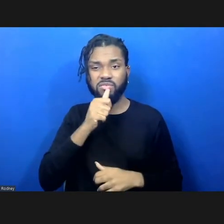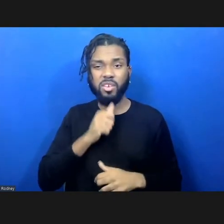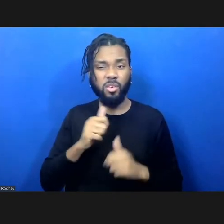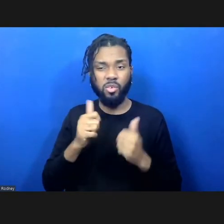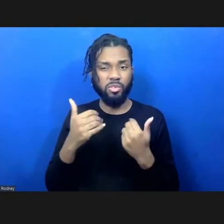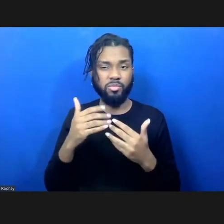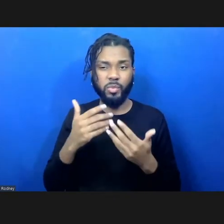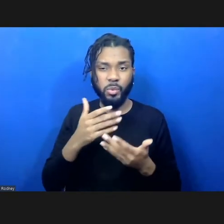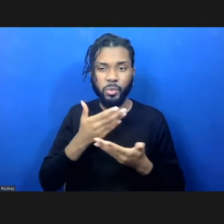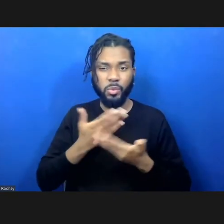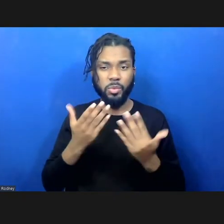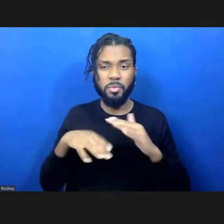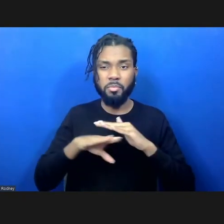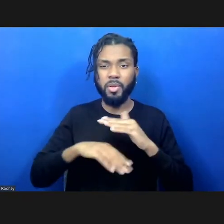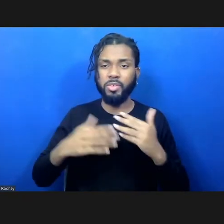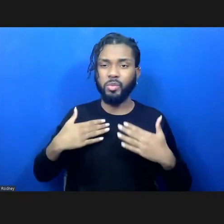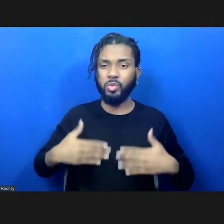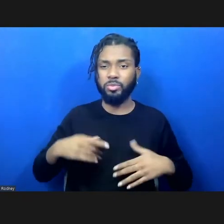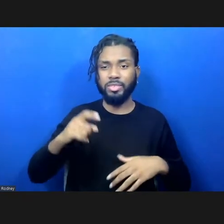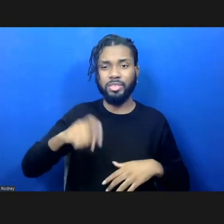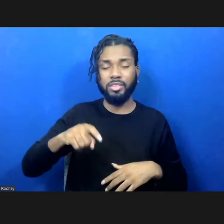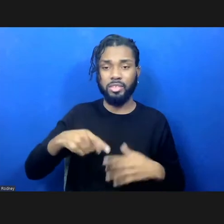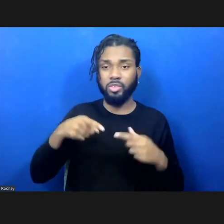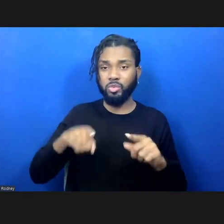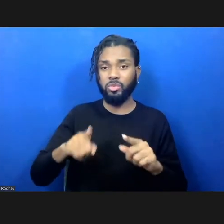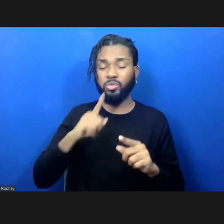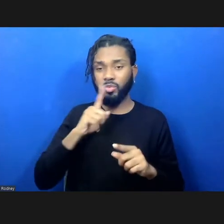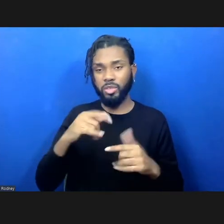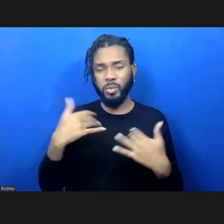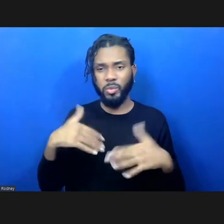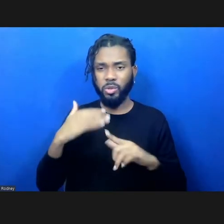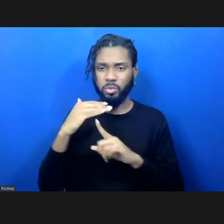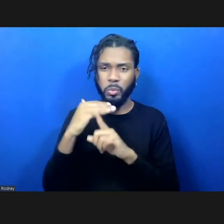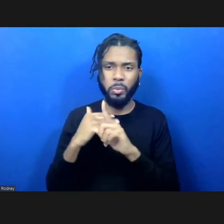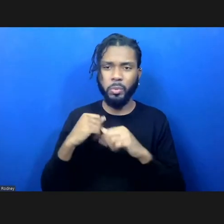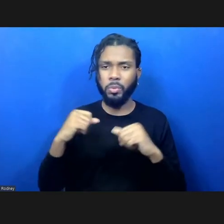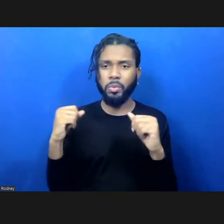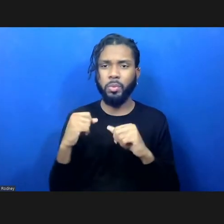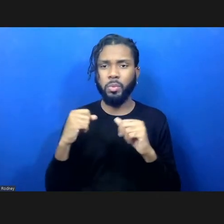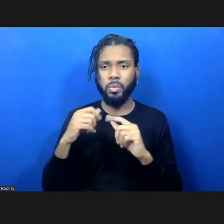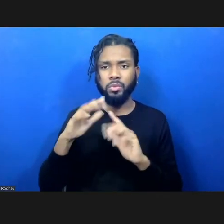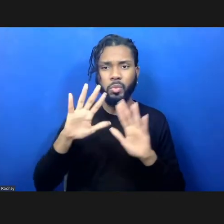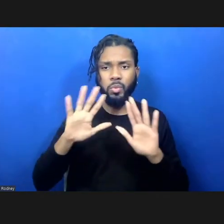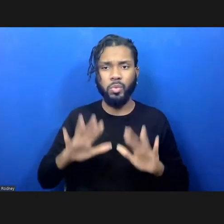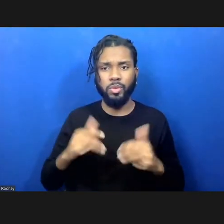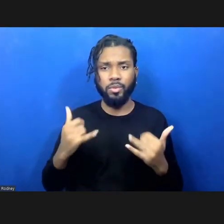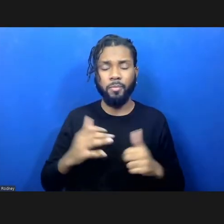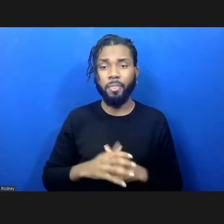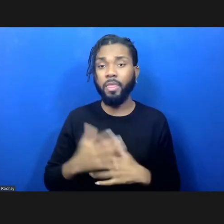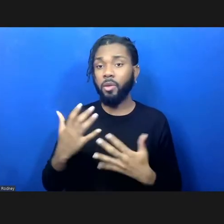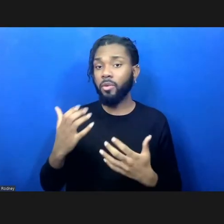necessities during these very frigid conditions. I want to give a big thanks to Solana and The Shed organization for the